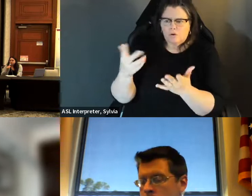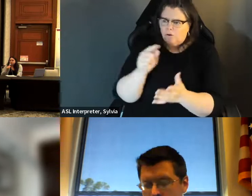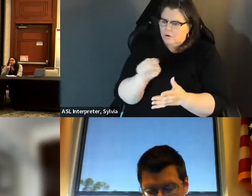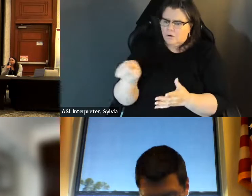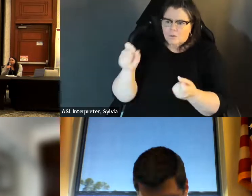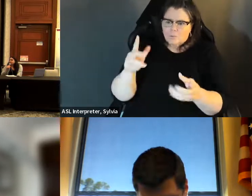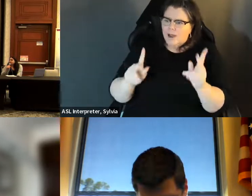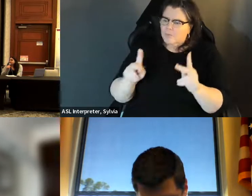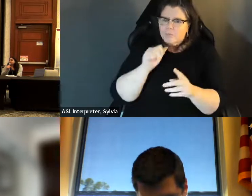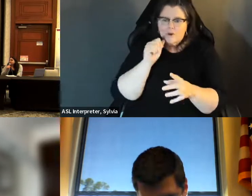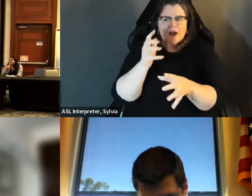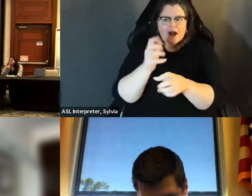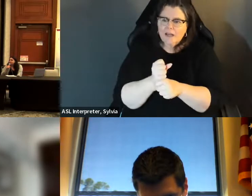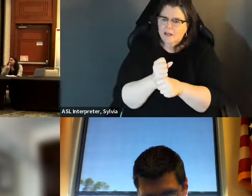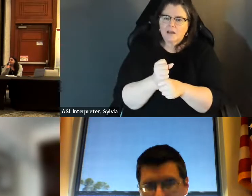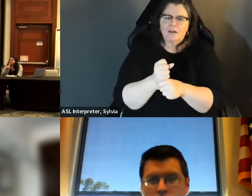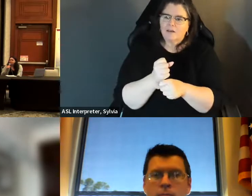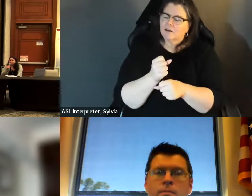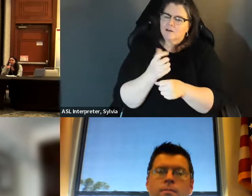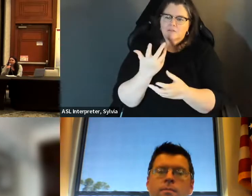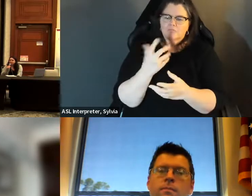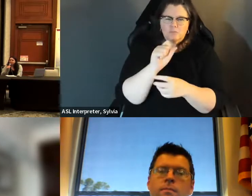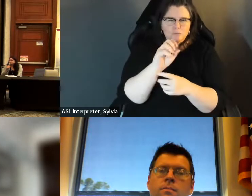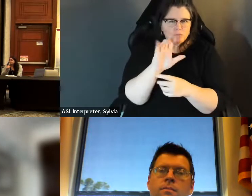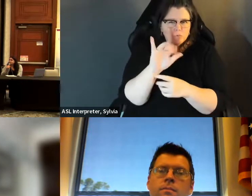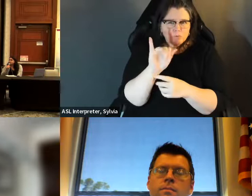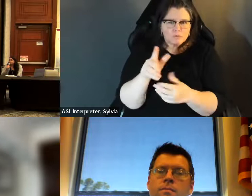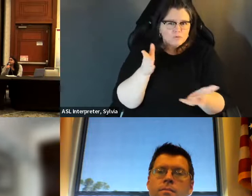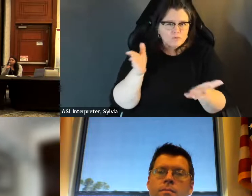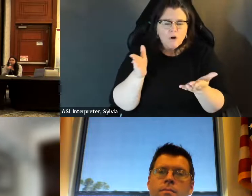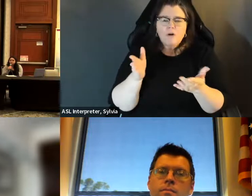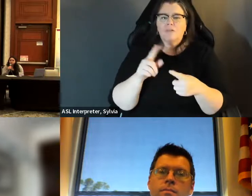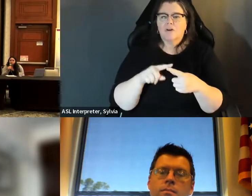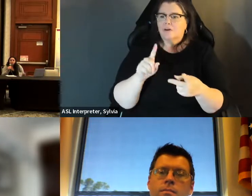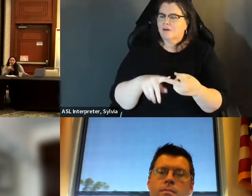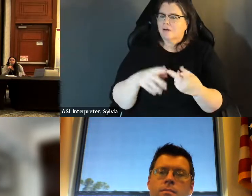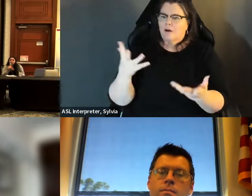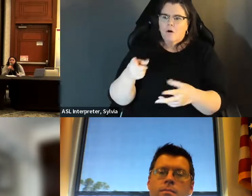to bring light to is the overlap of being able to access social services in addition to Not just so, but you can't.